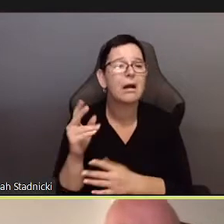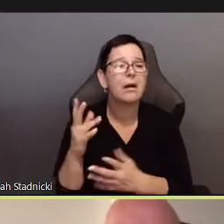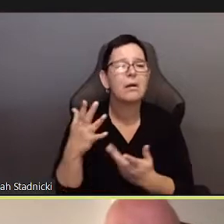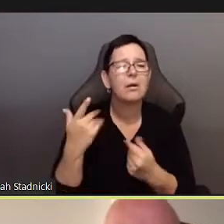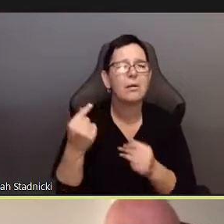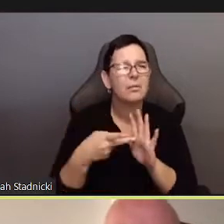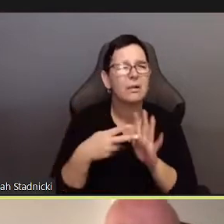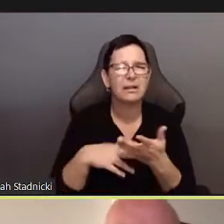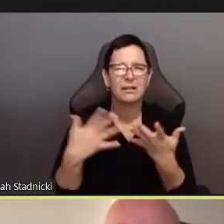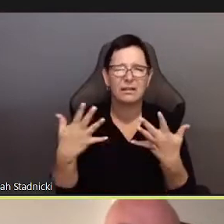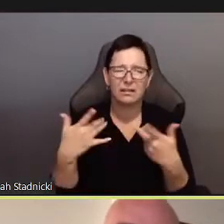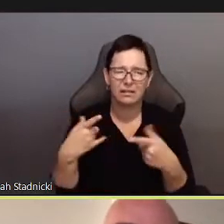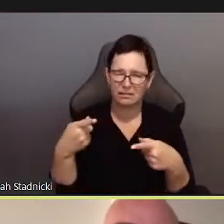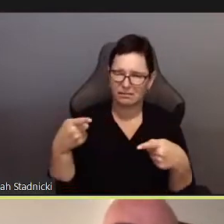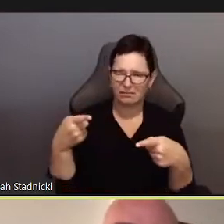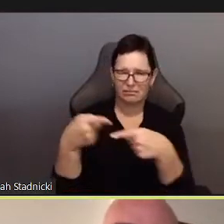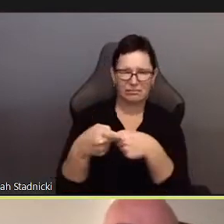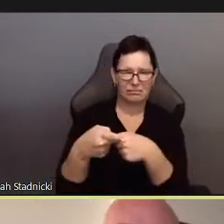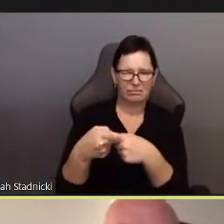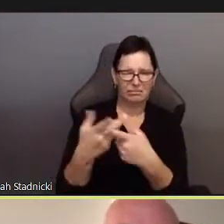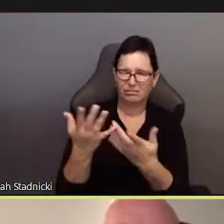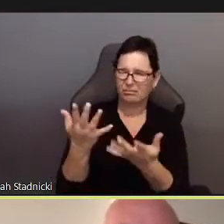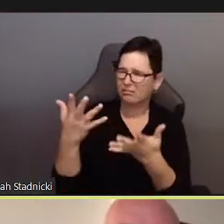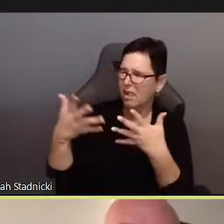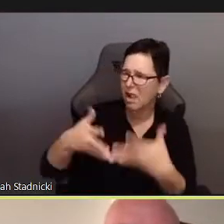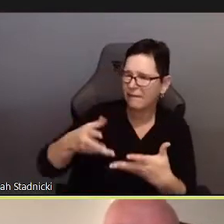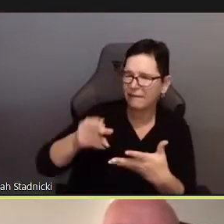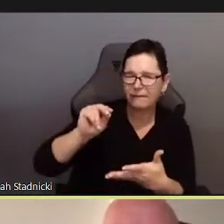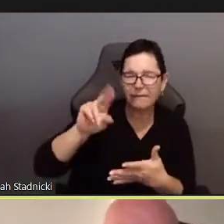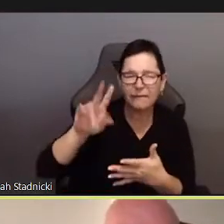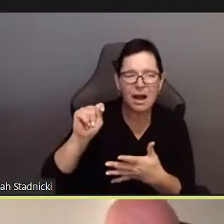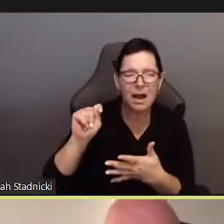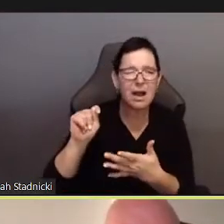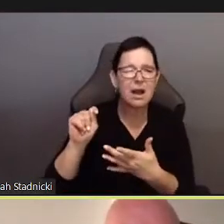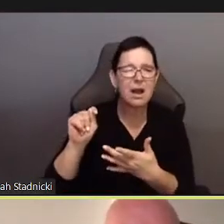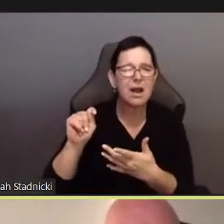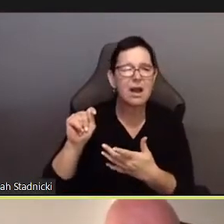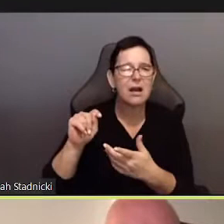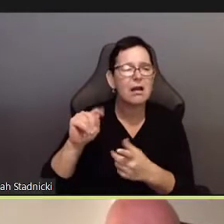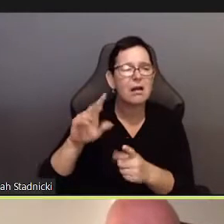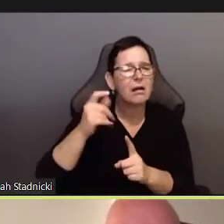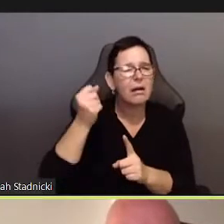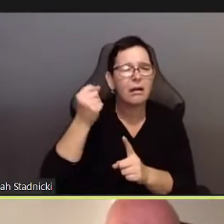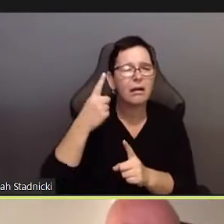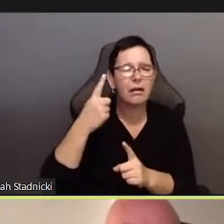We might ask with echoes of Alex Duttmann,